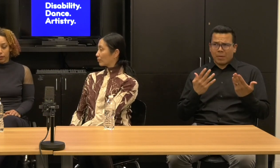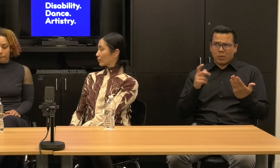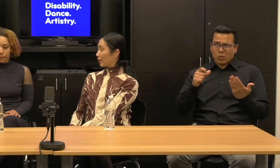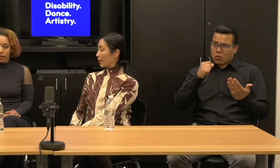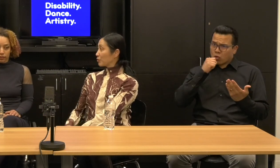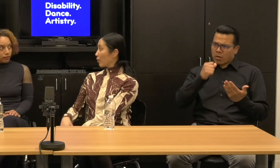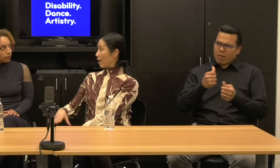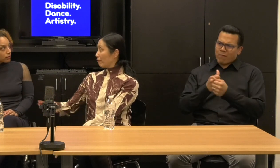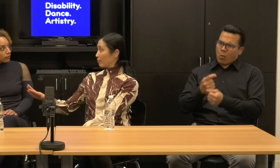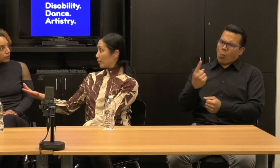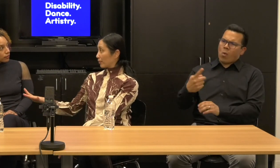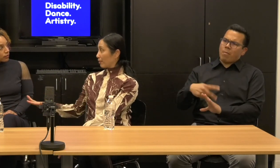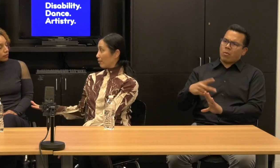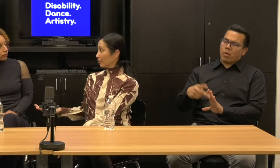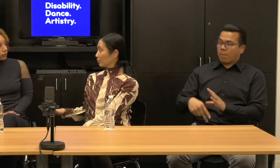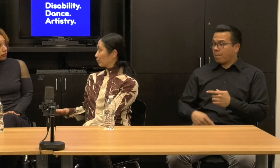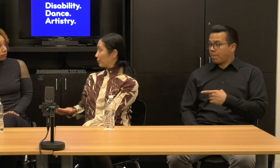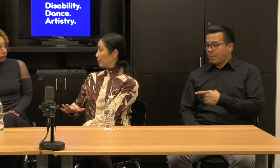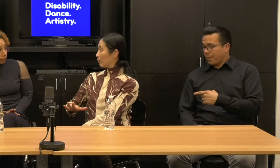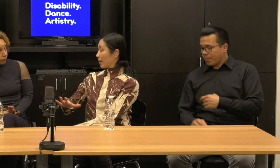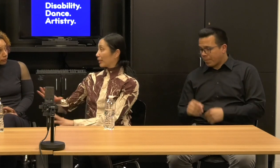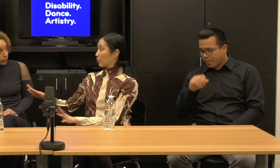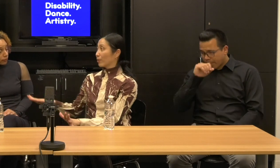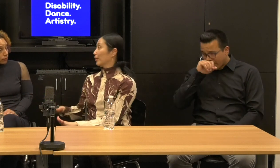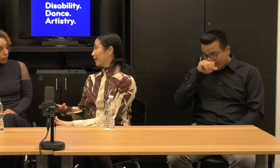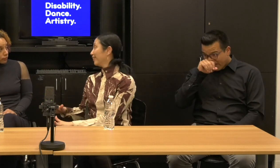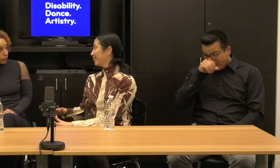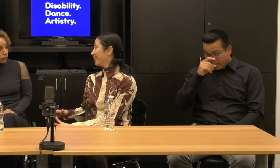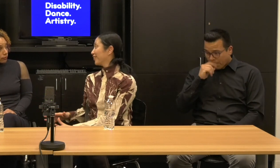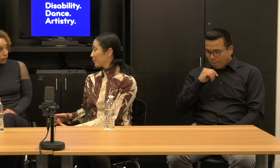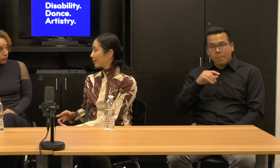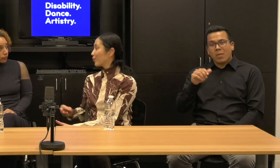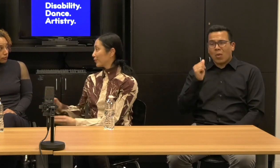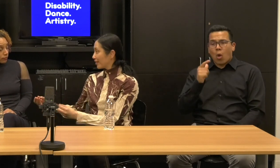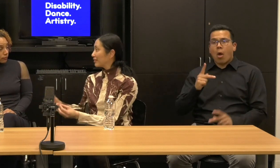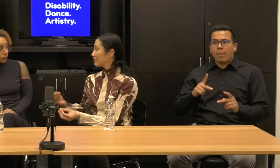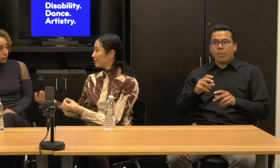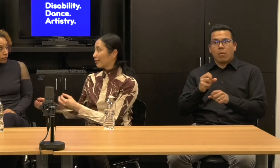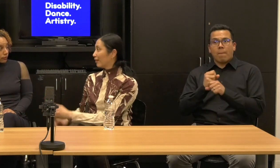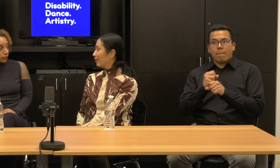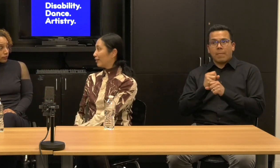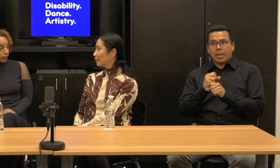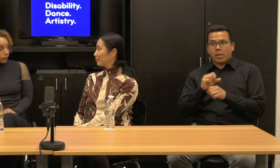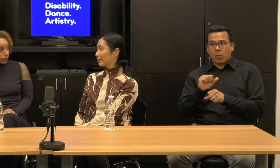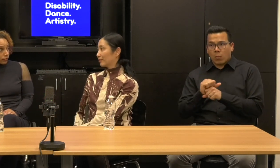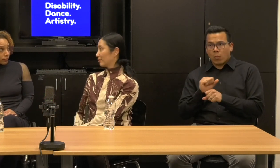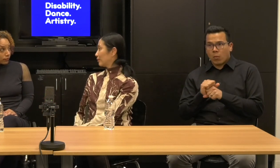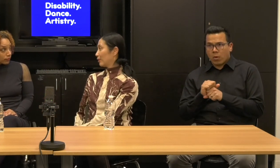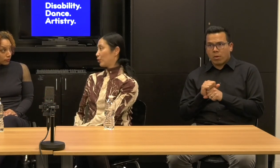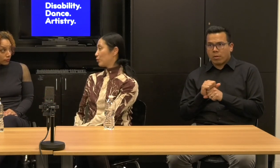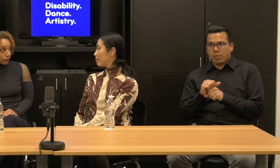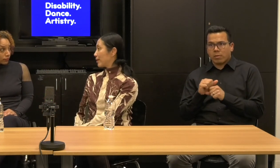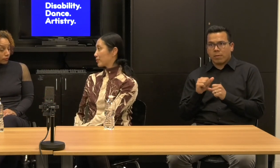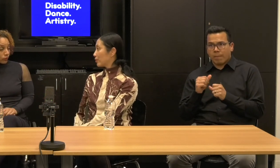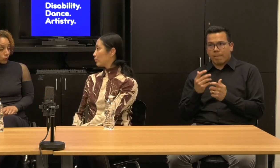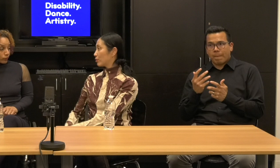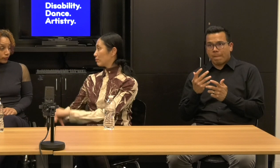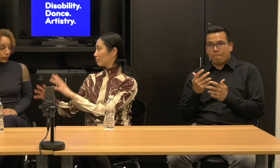Janet:And that's what everybody, all people making work. How do we coordinate a huge mess?